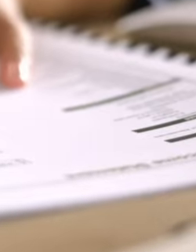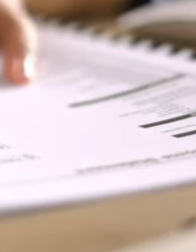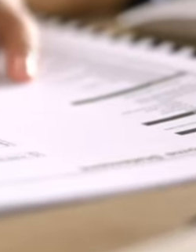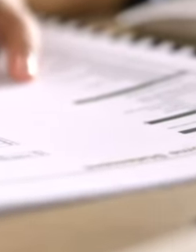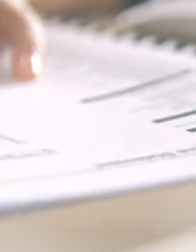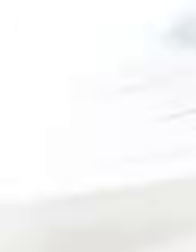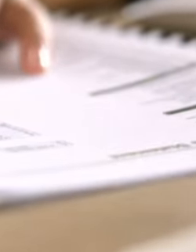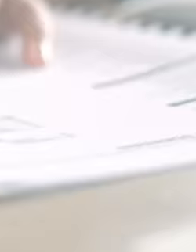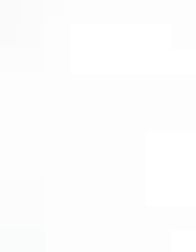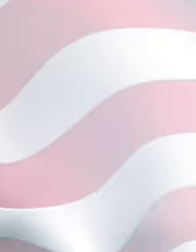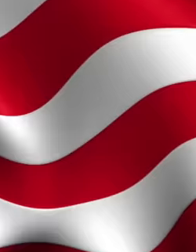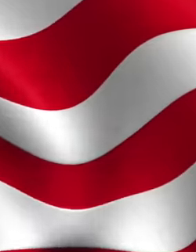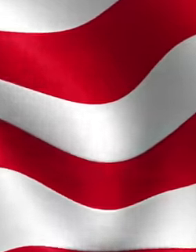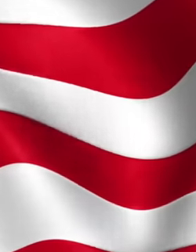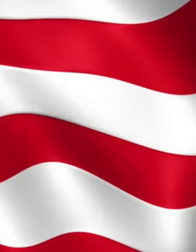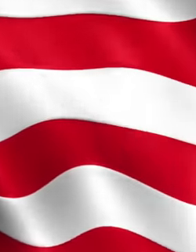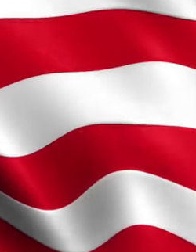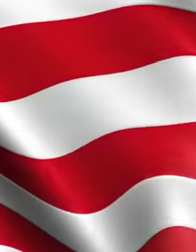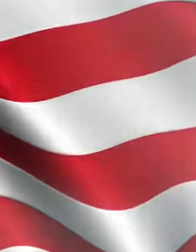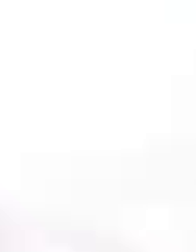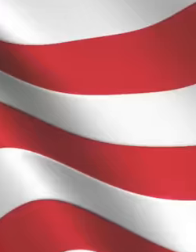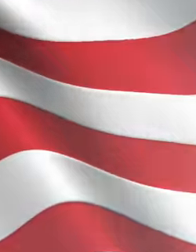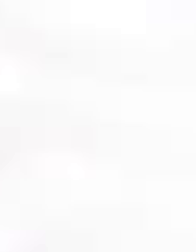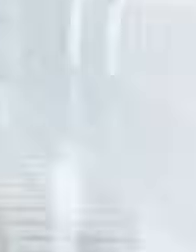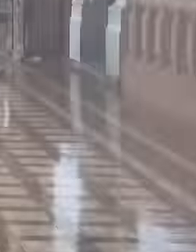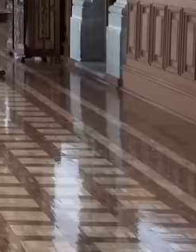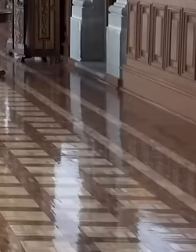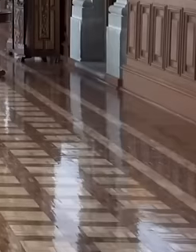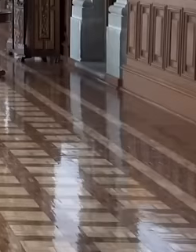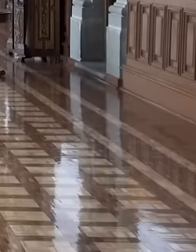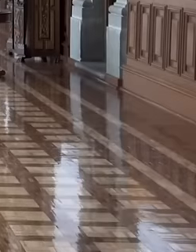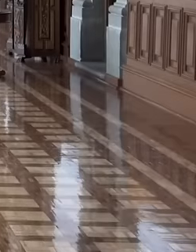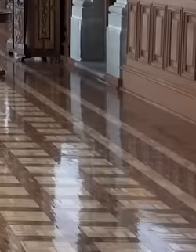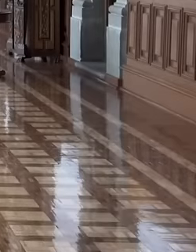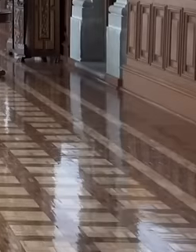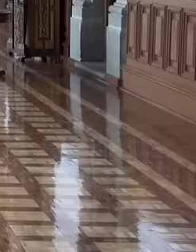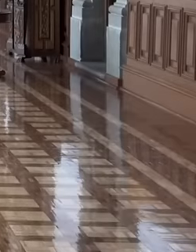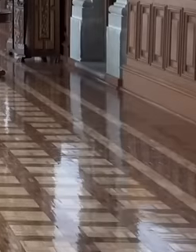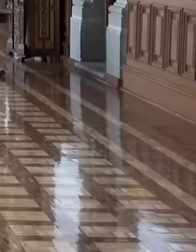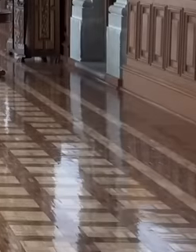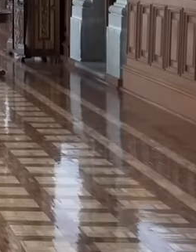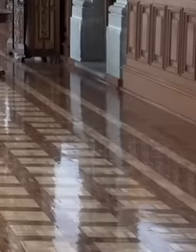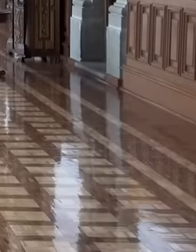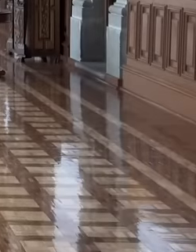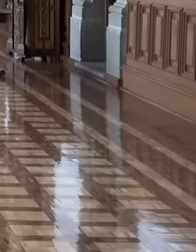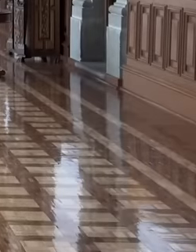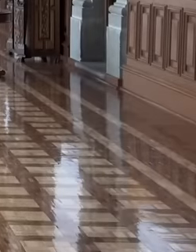to send it to the United States, invalidating the statement that former President López